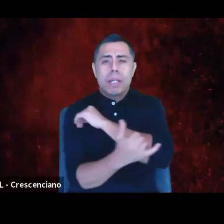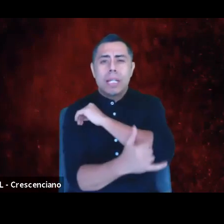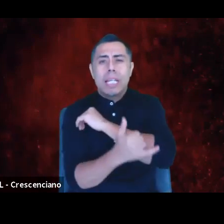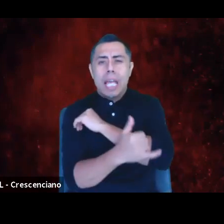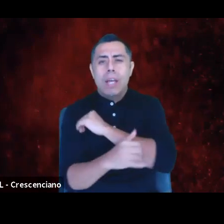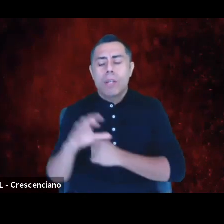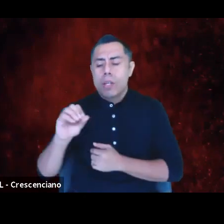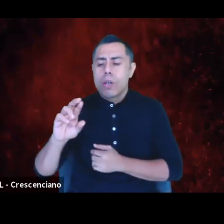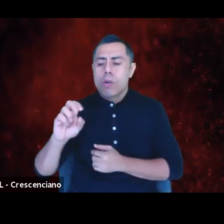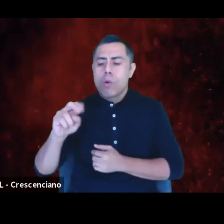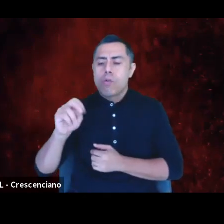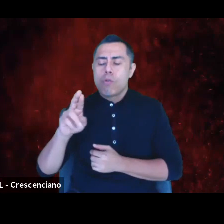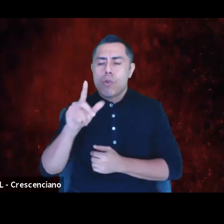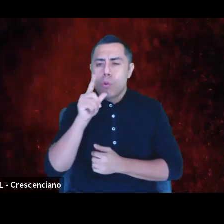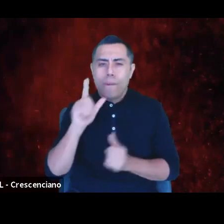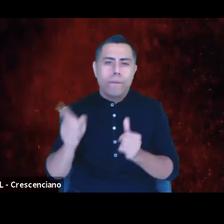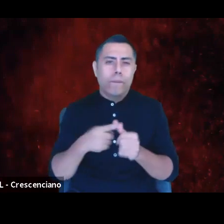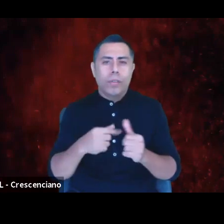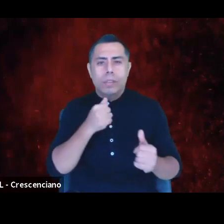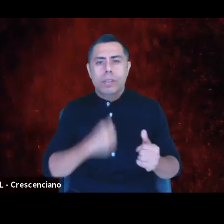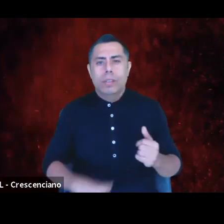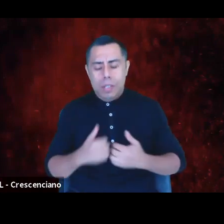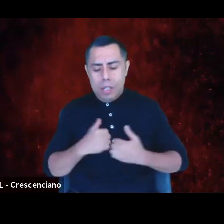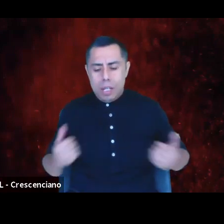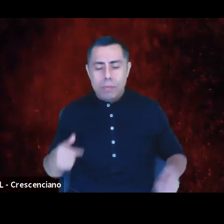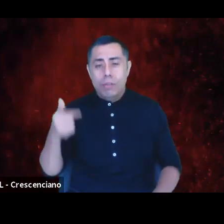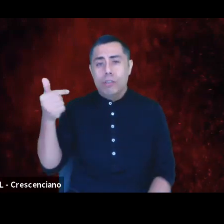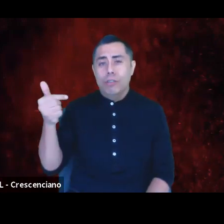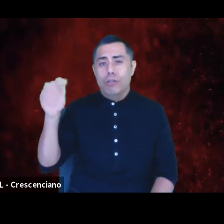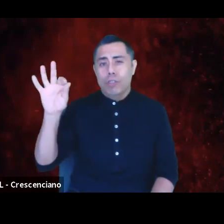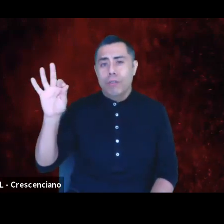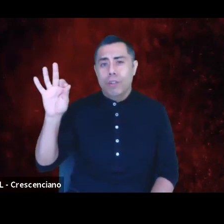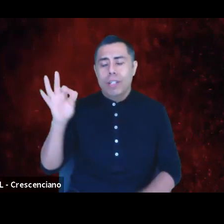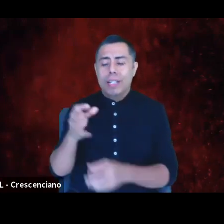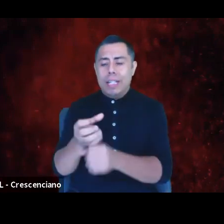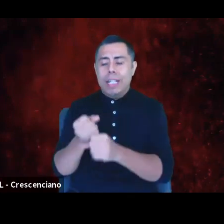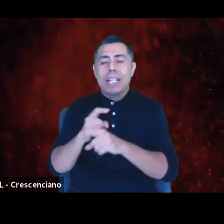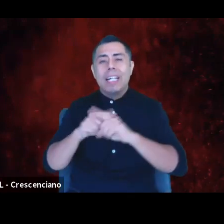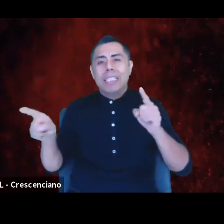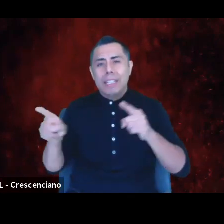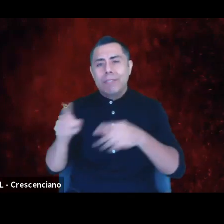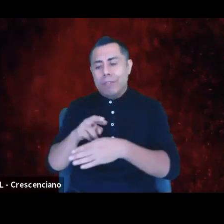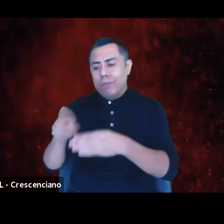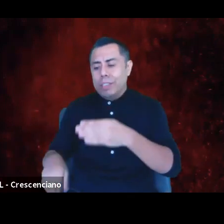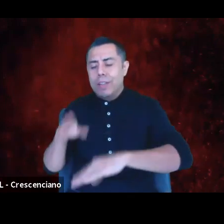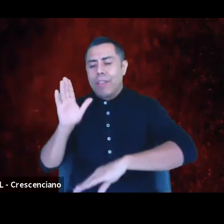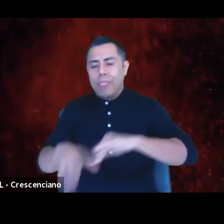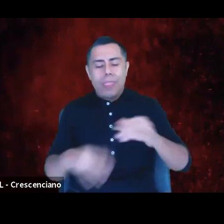who did the initial autopsy on George Floyd and arrived at a different conclusion than the independent reviewer.